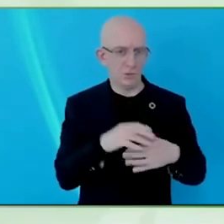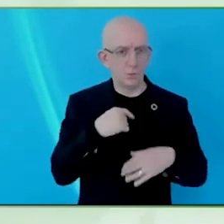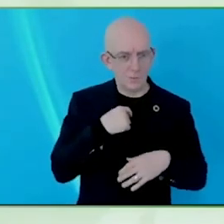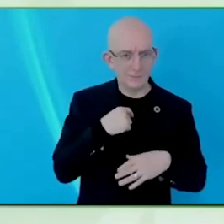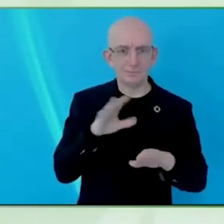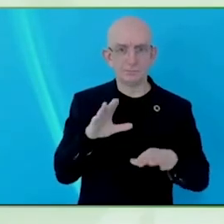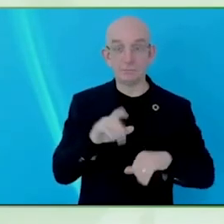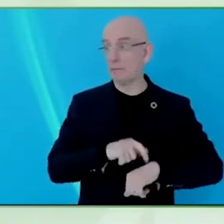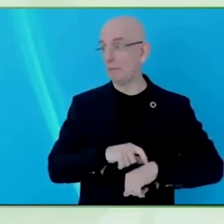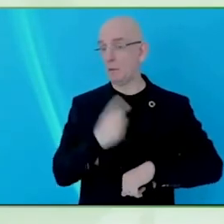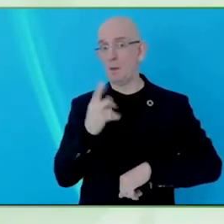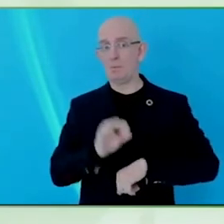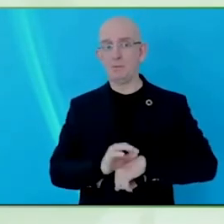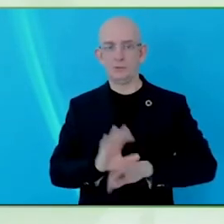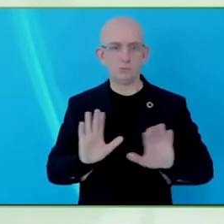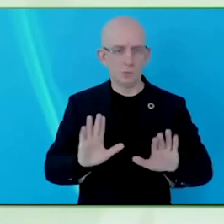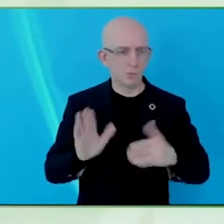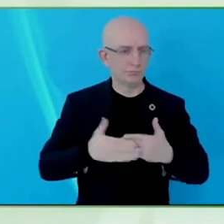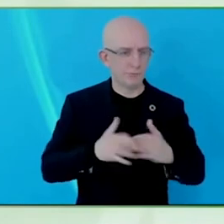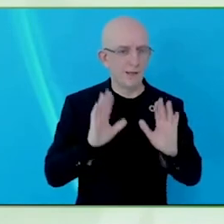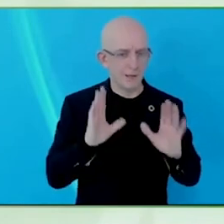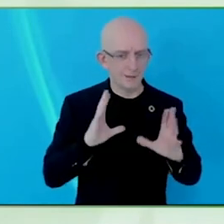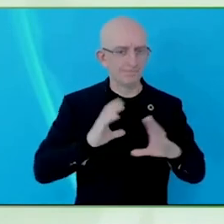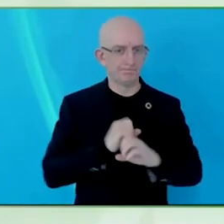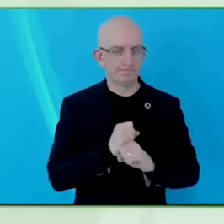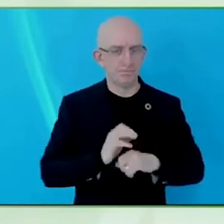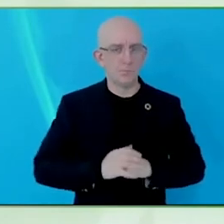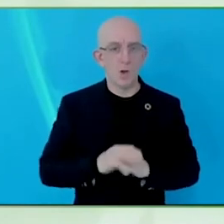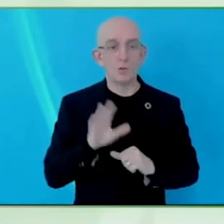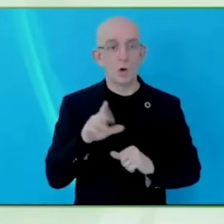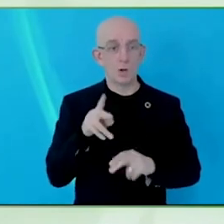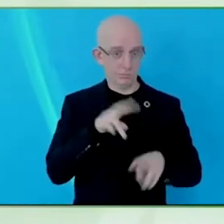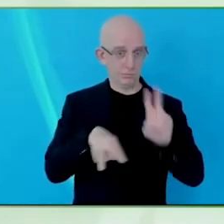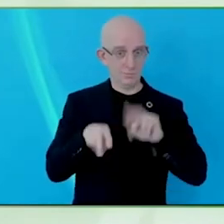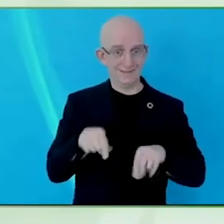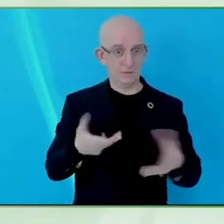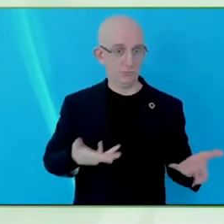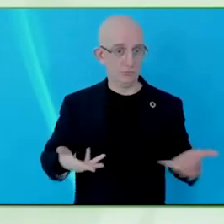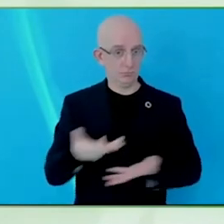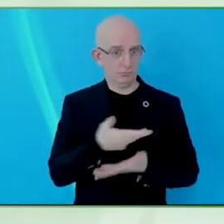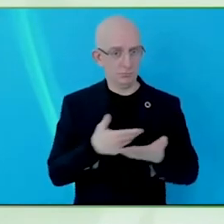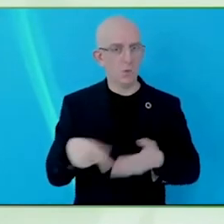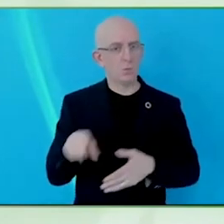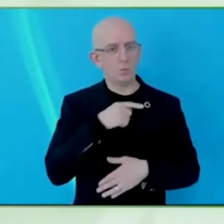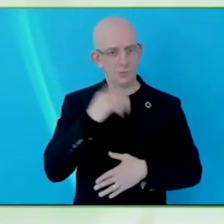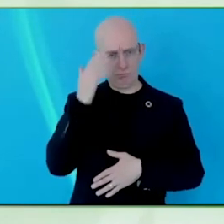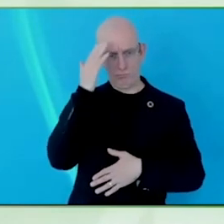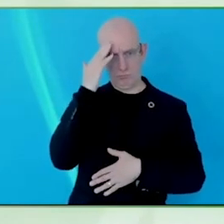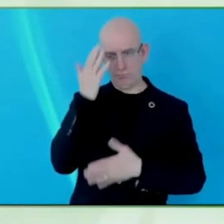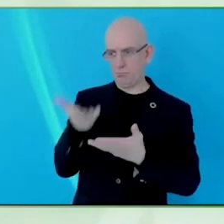that can be profoundly helped with thoughtful technology and the second is once you are aware of it you can take action and realise it